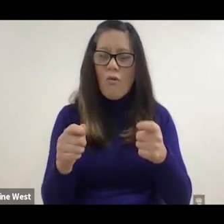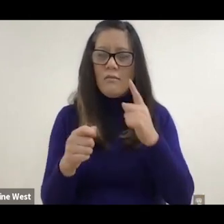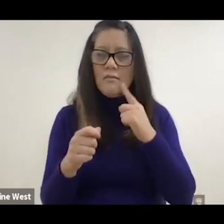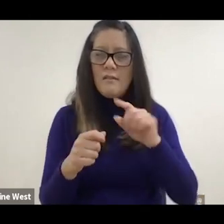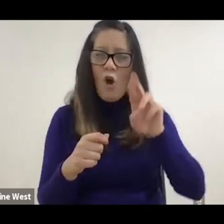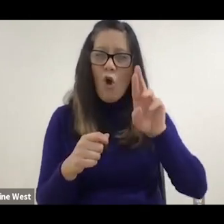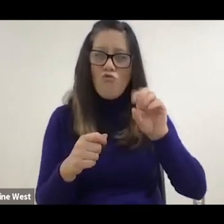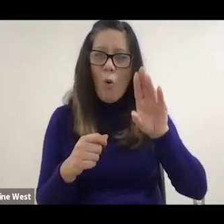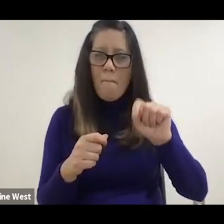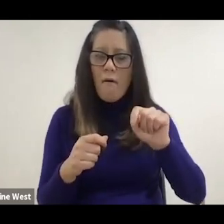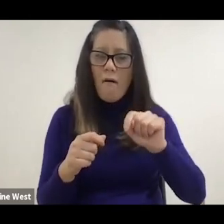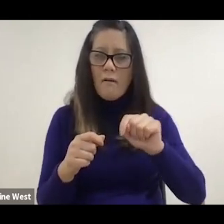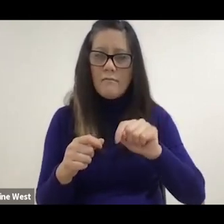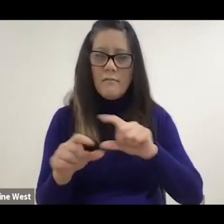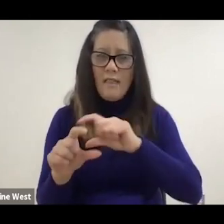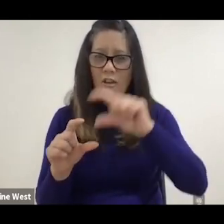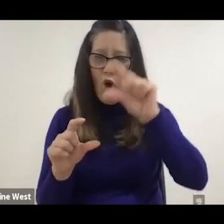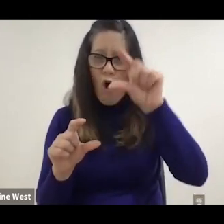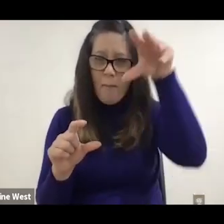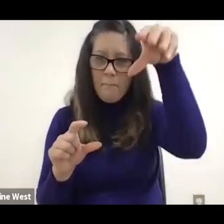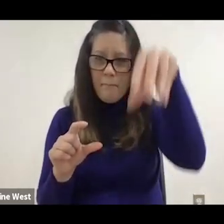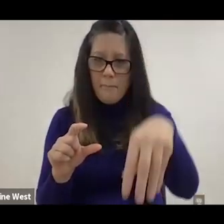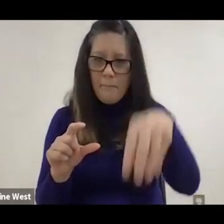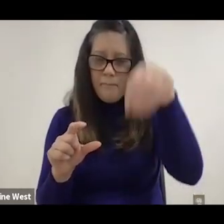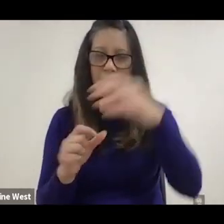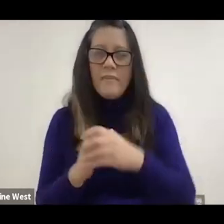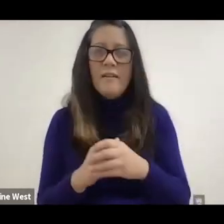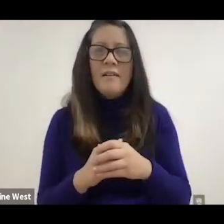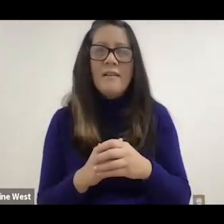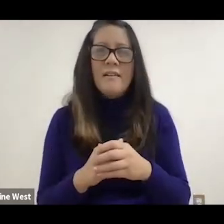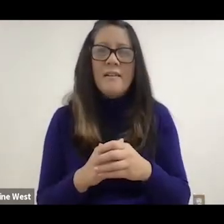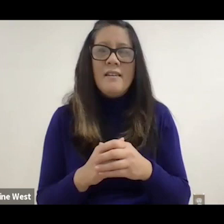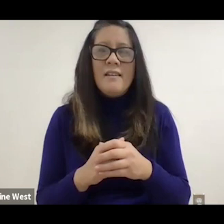is a computer design drawings and then we were able to 3D print